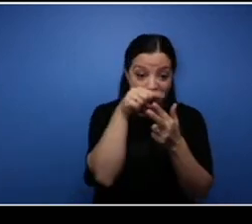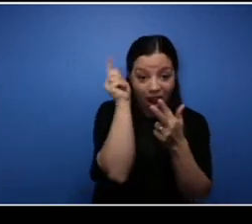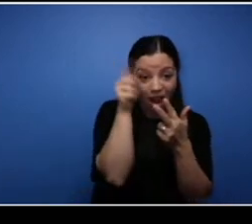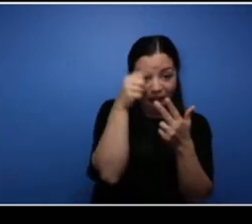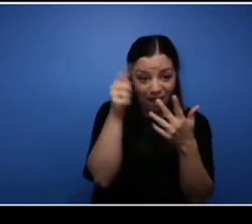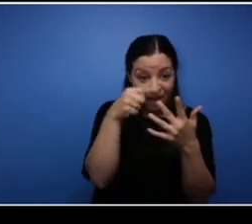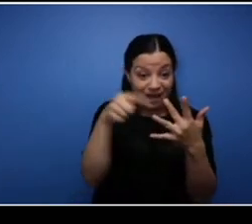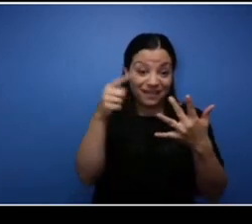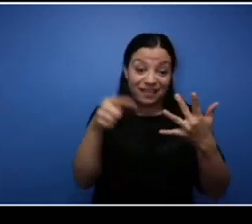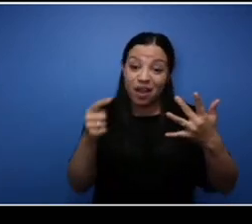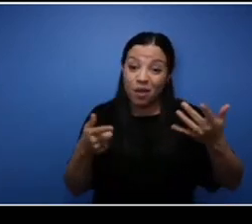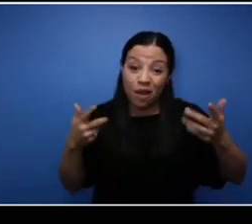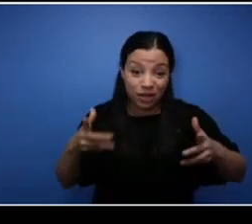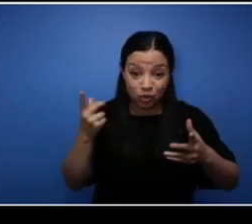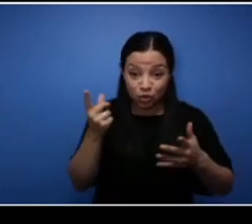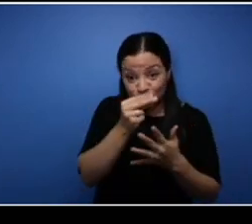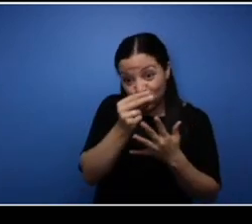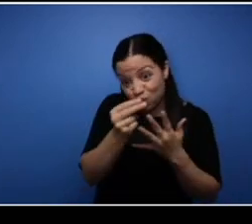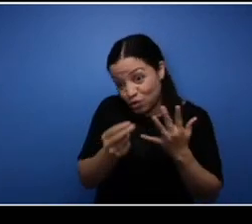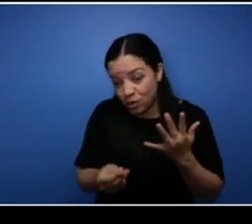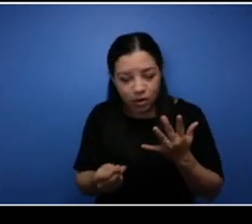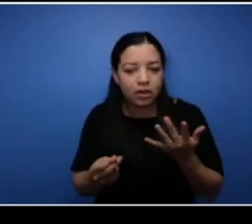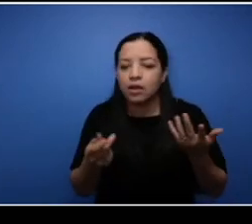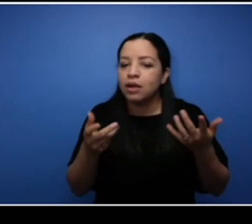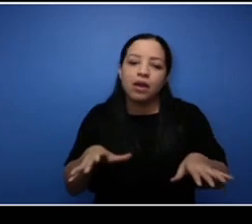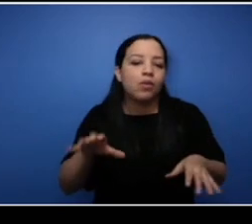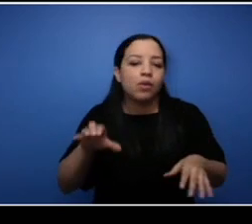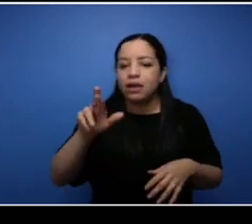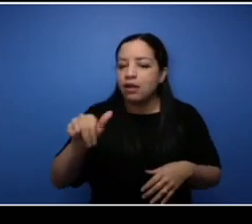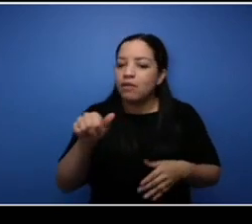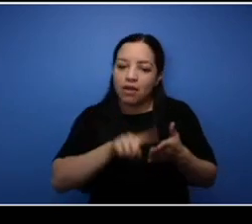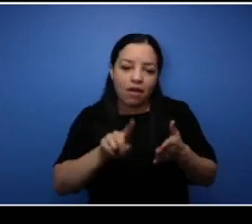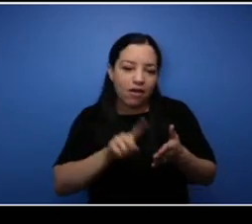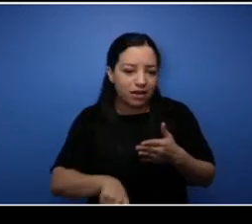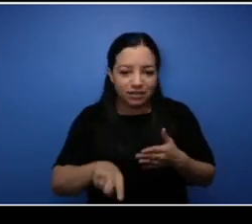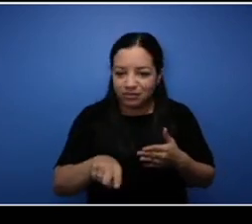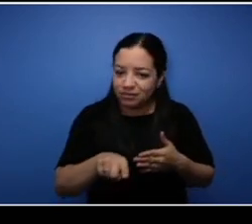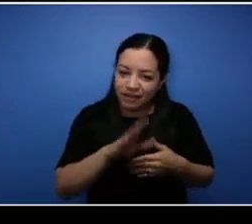nobody ever wants to go through an audit, trust me.